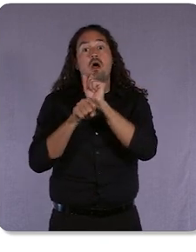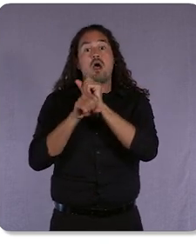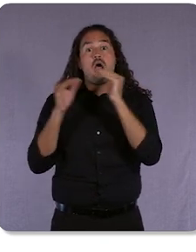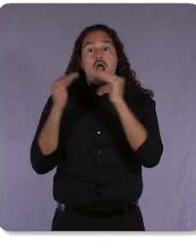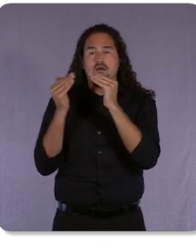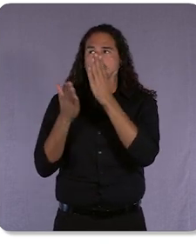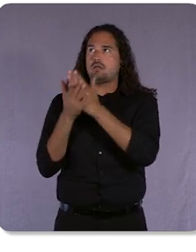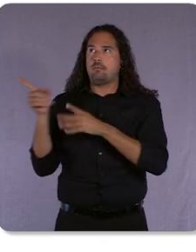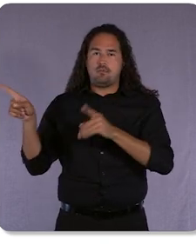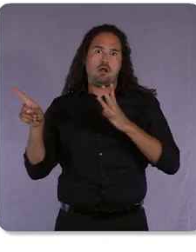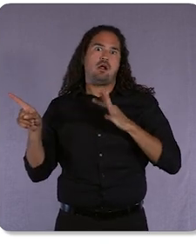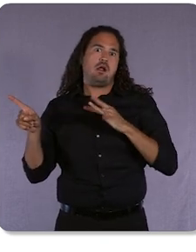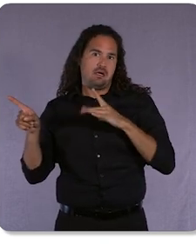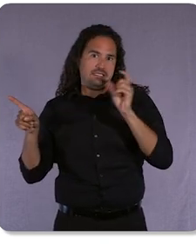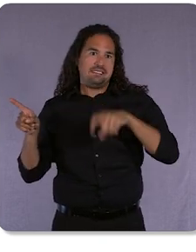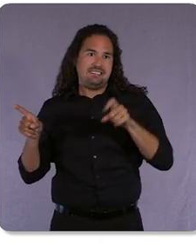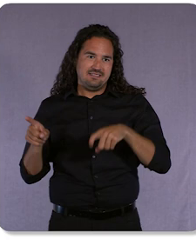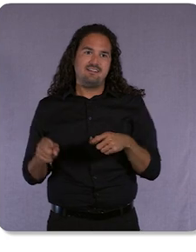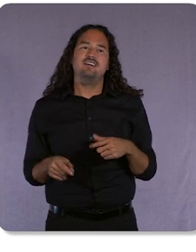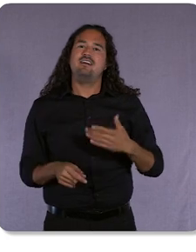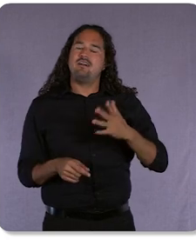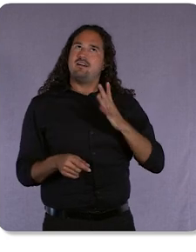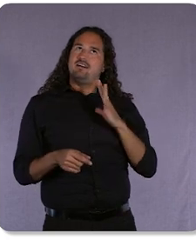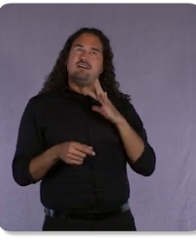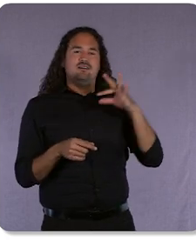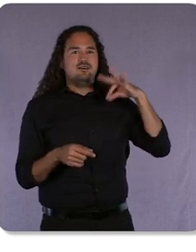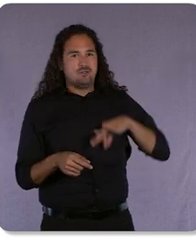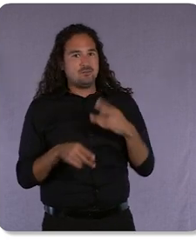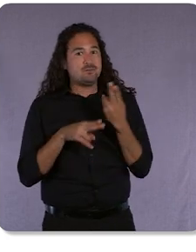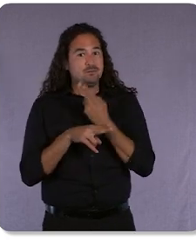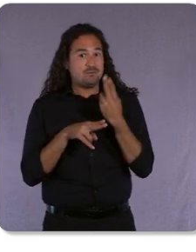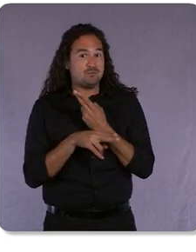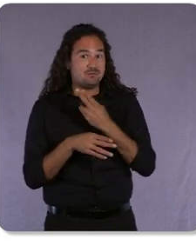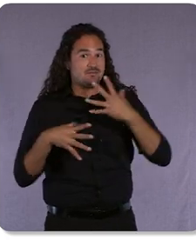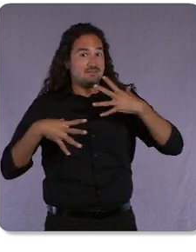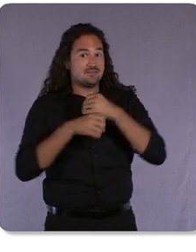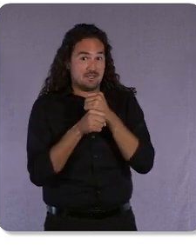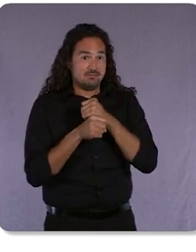to Google Chat! And by the way, if you don’t know who that colleague is, it might be you!